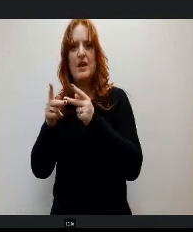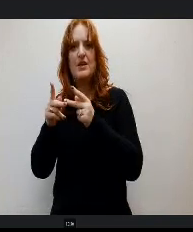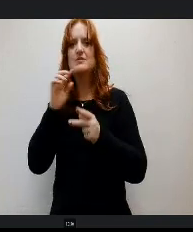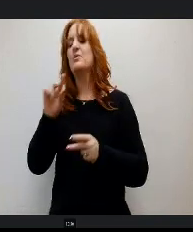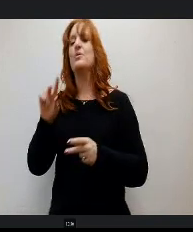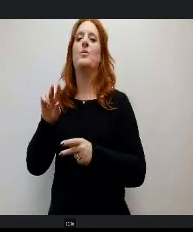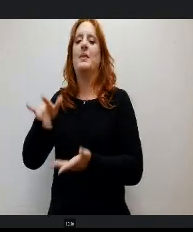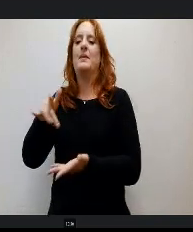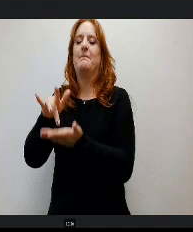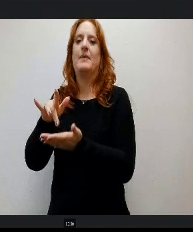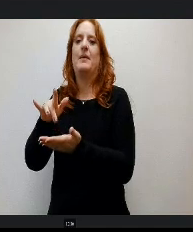Yeah.